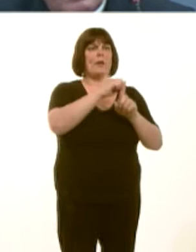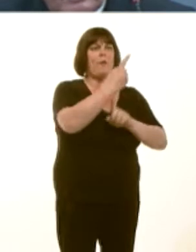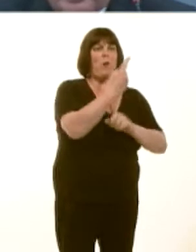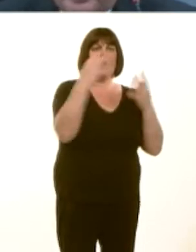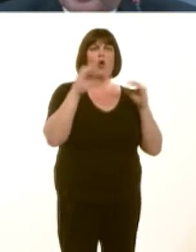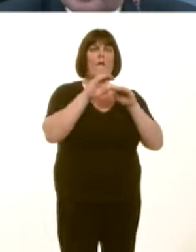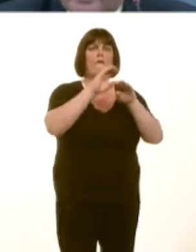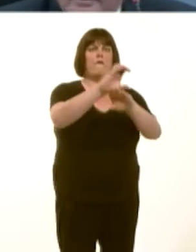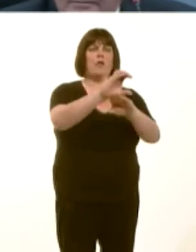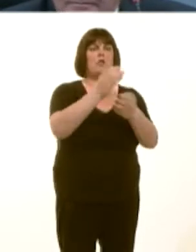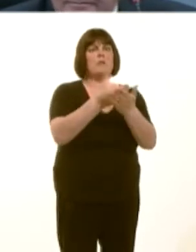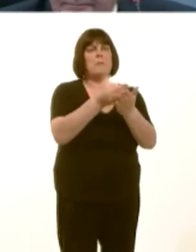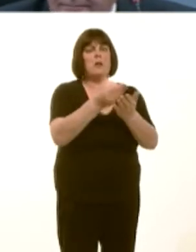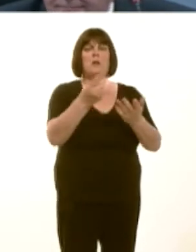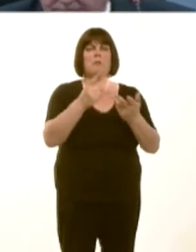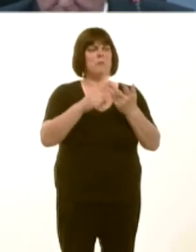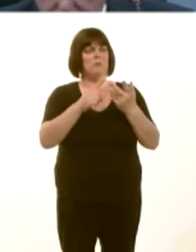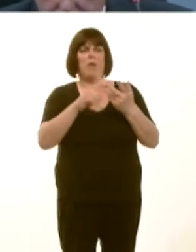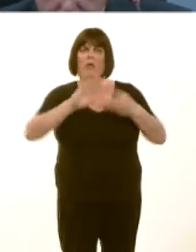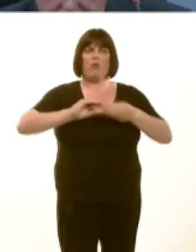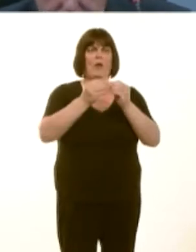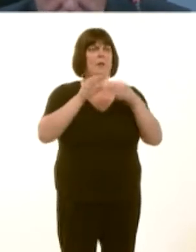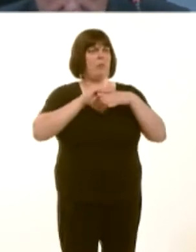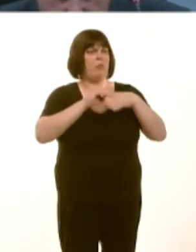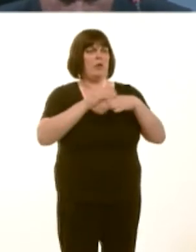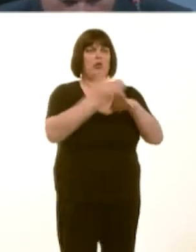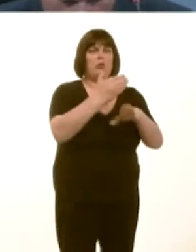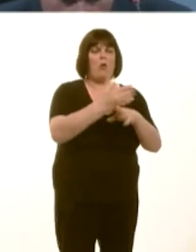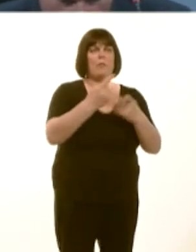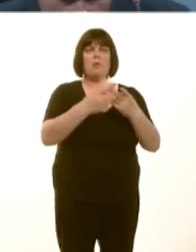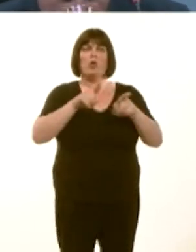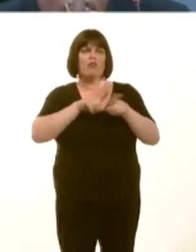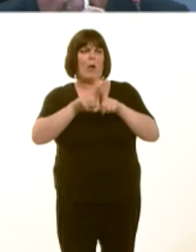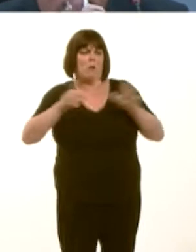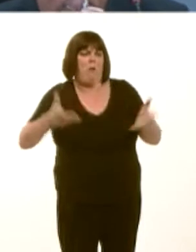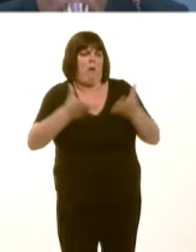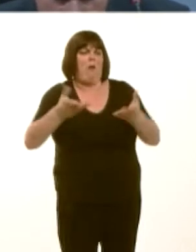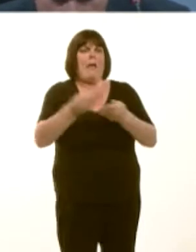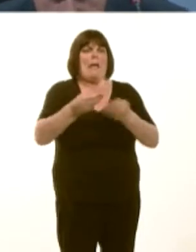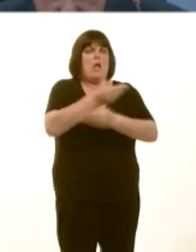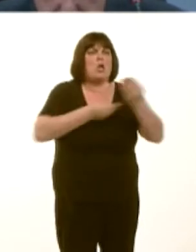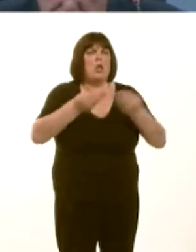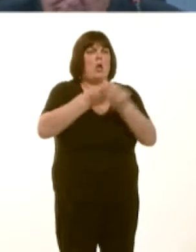funding money that has gone in to create apprenticeships and gone in to try and create economic activity, and, regrettably, they have failed.